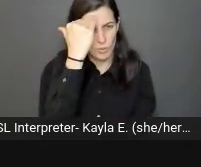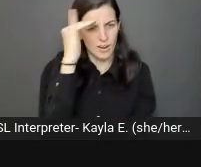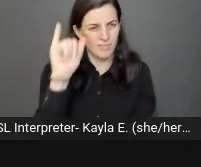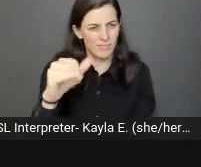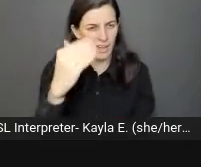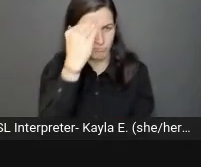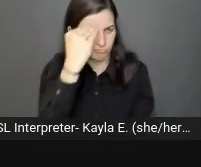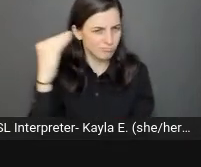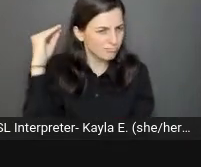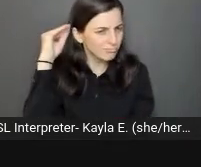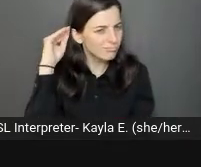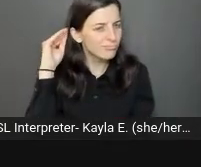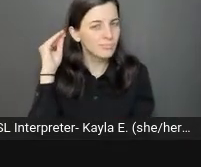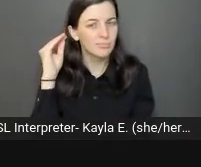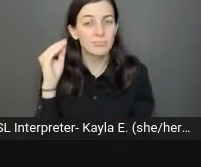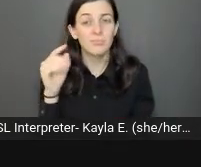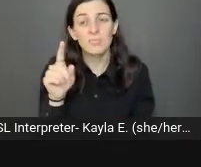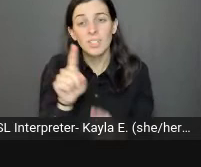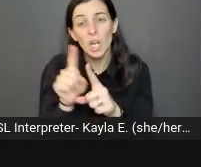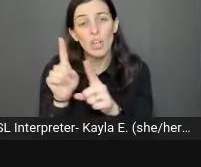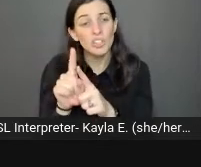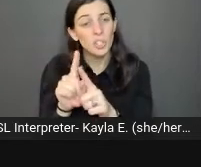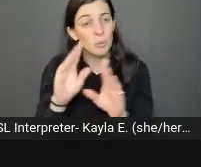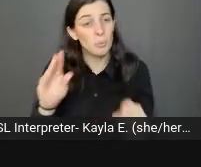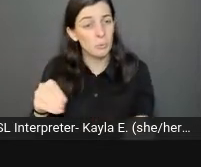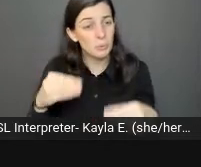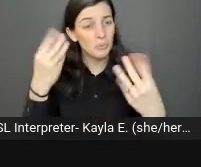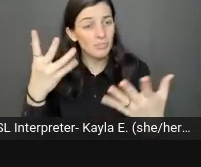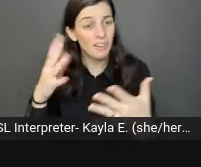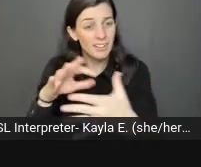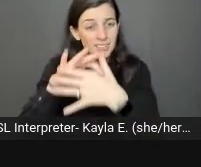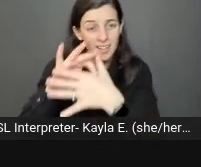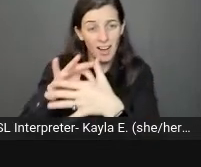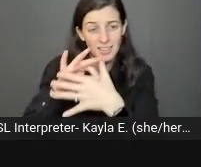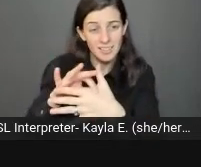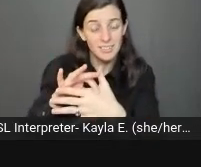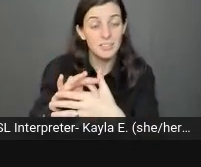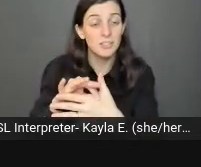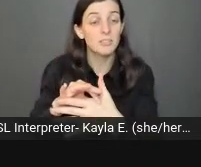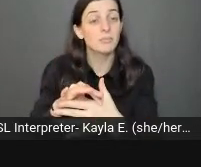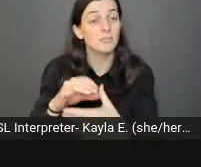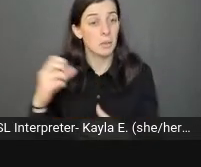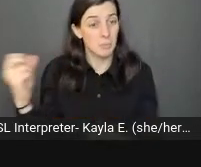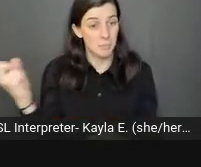Provide context when it's not clear. I can go back again to my image description example,